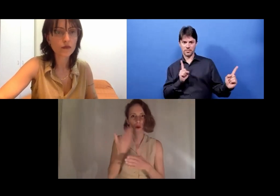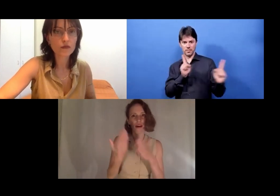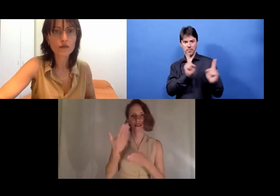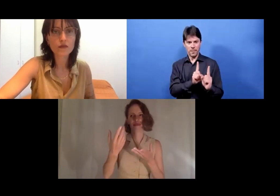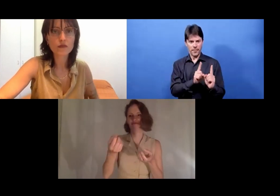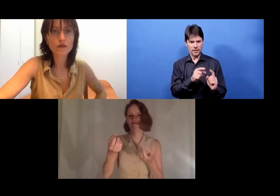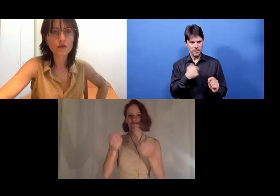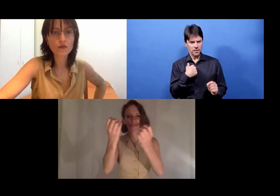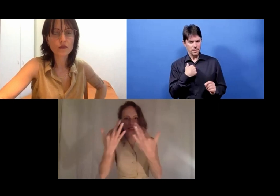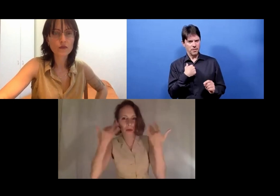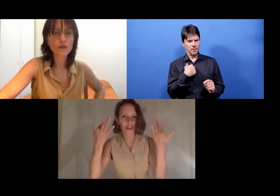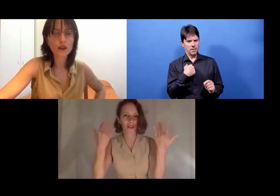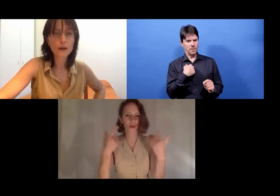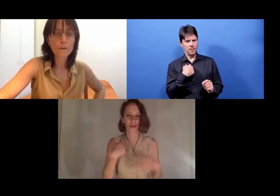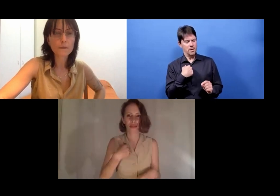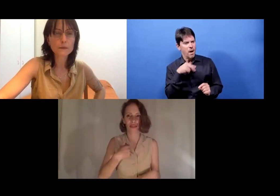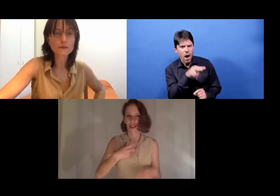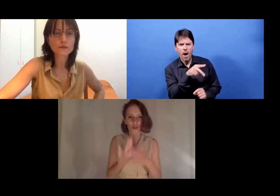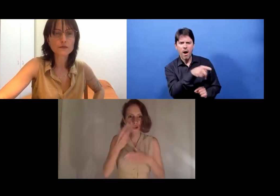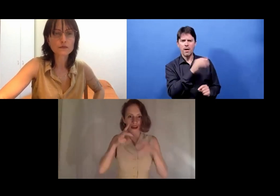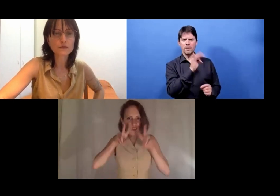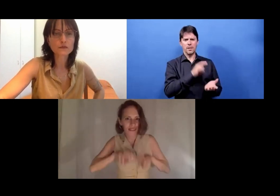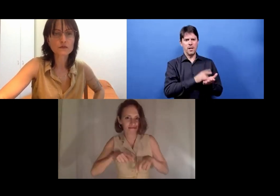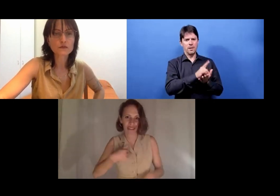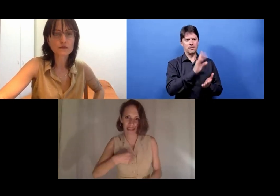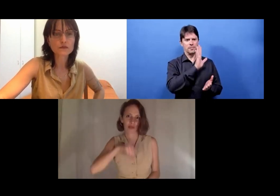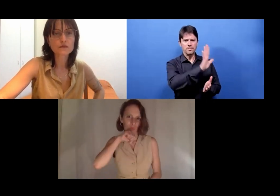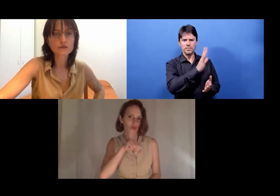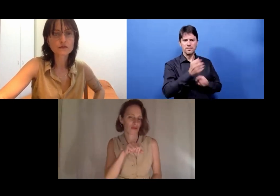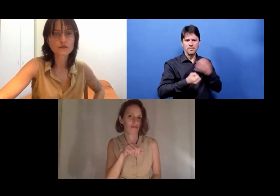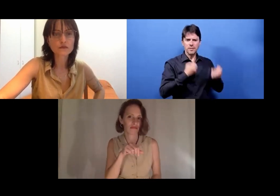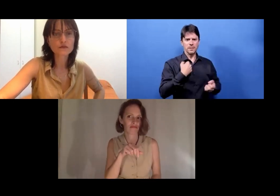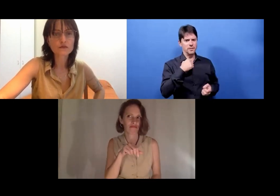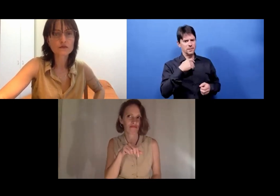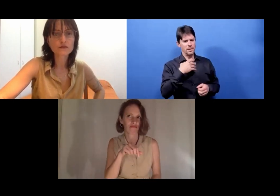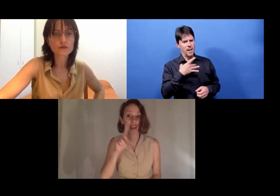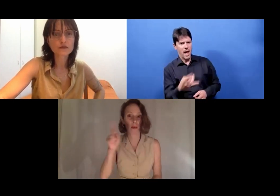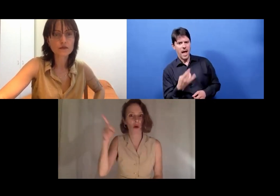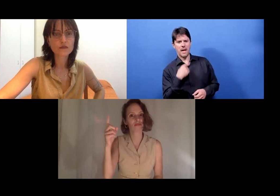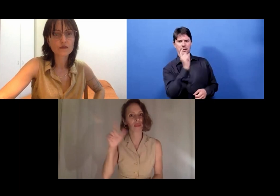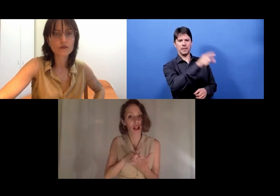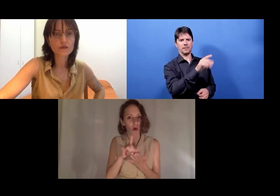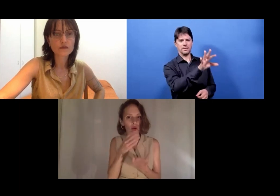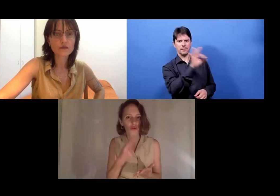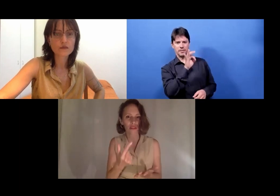the project that Laura mentioned - and I really, really enjoyed the exploratory aspect of it.